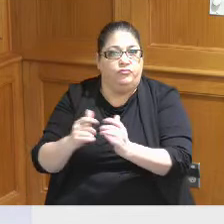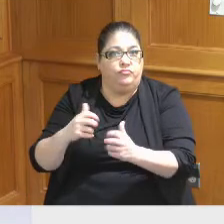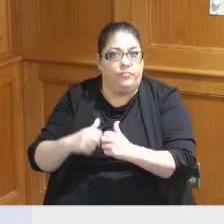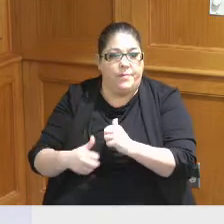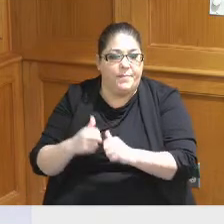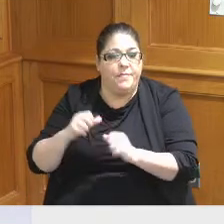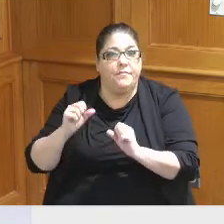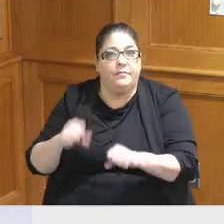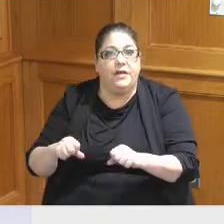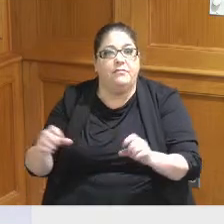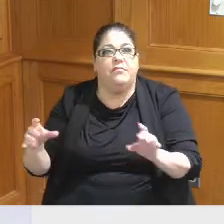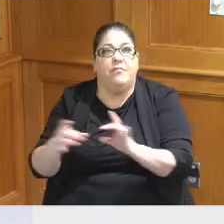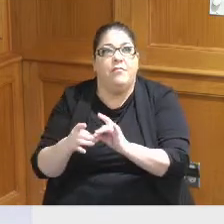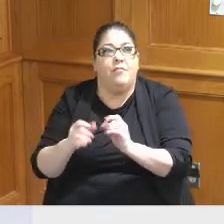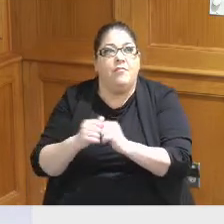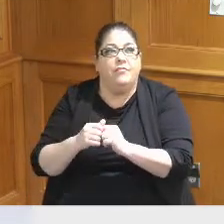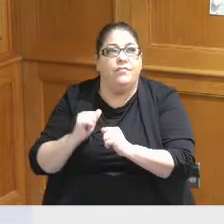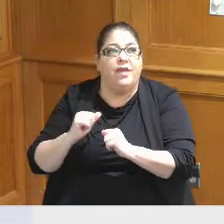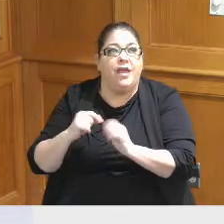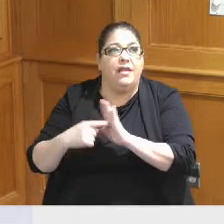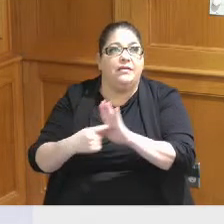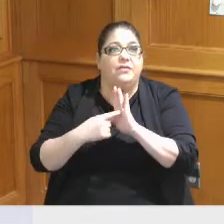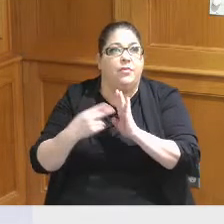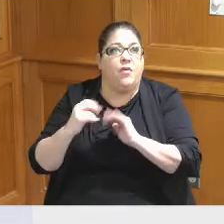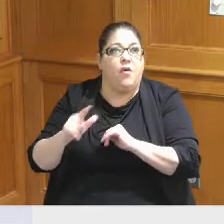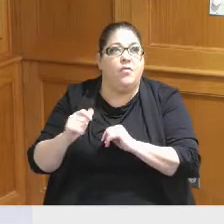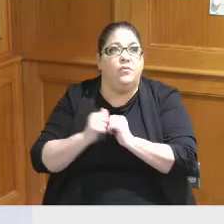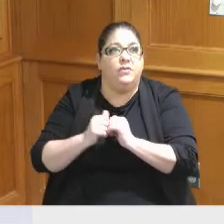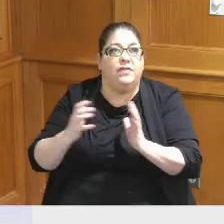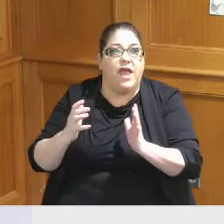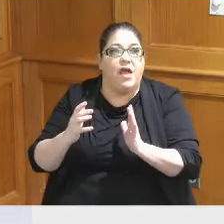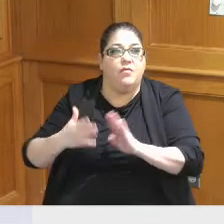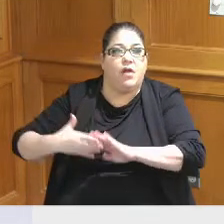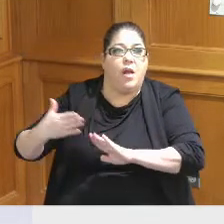connect back into the exhibit hall without disrupting operations at the convention center